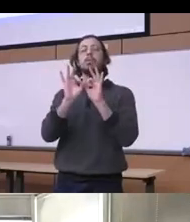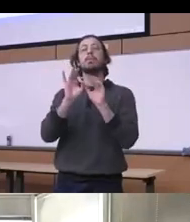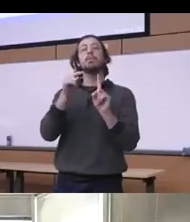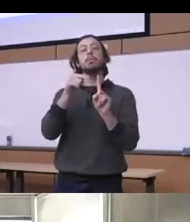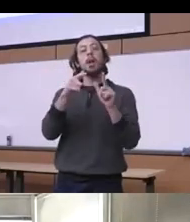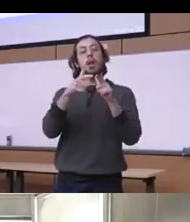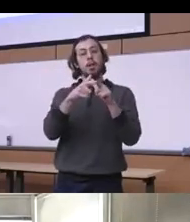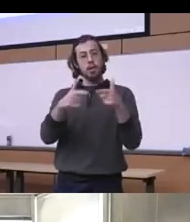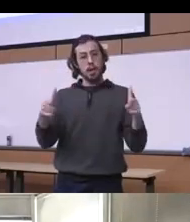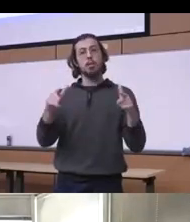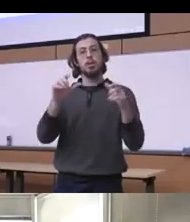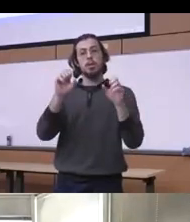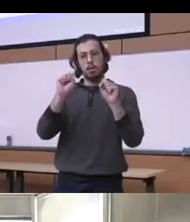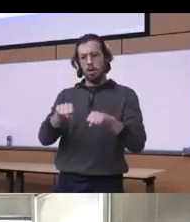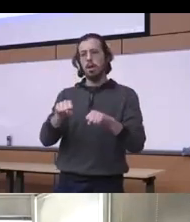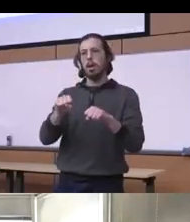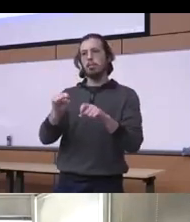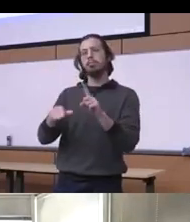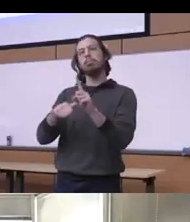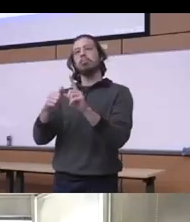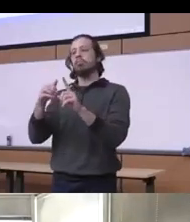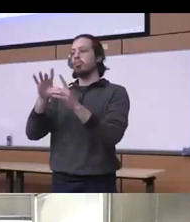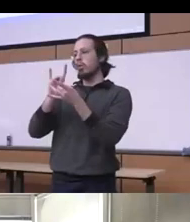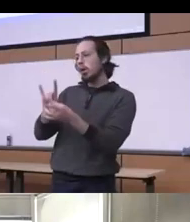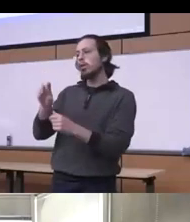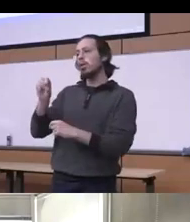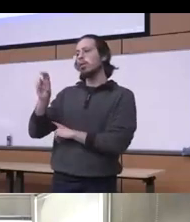context of substance use disorders and psychiatric disorders can be obviously as you know very